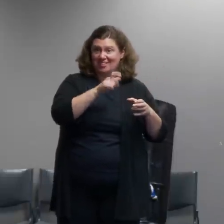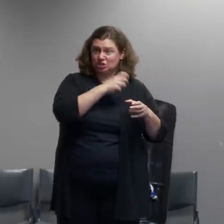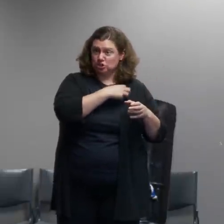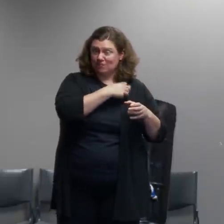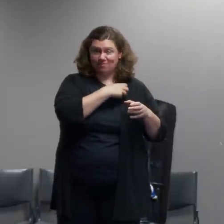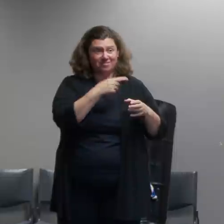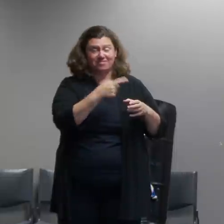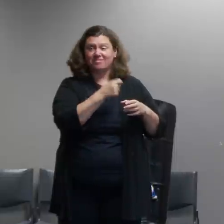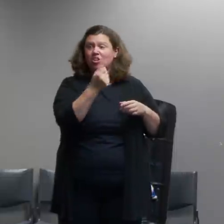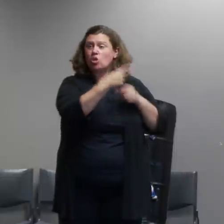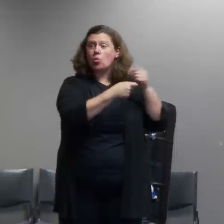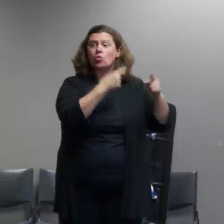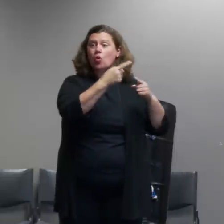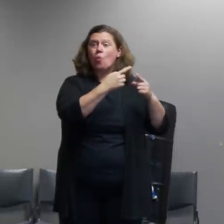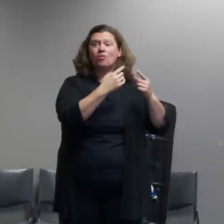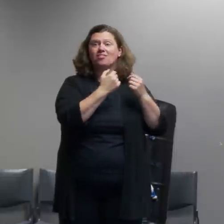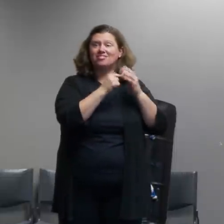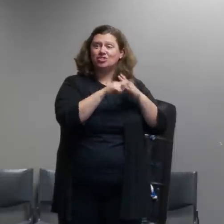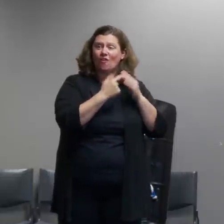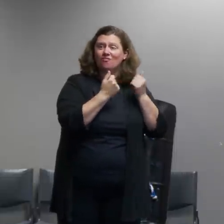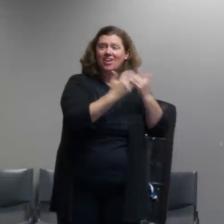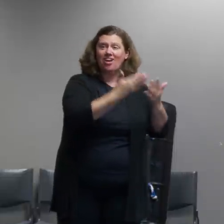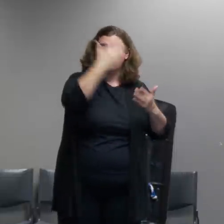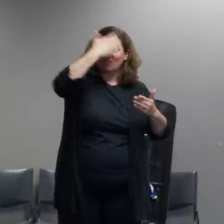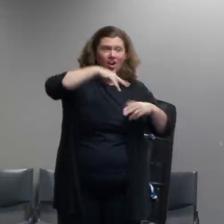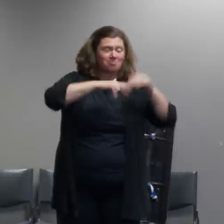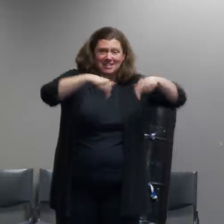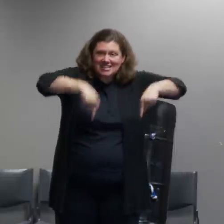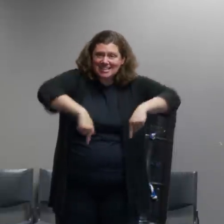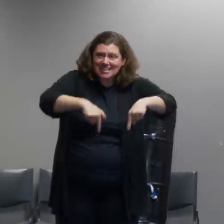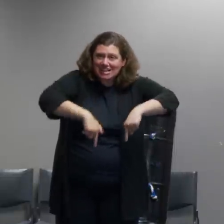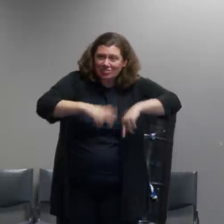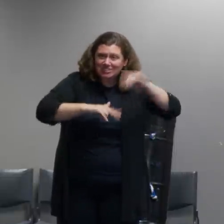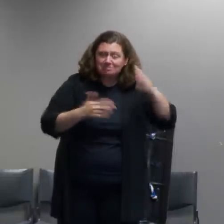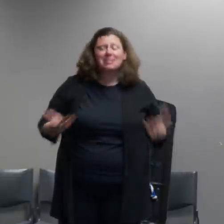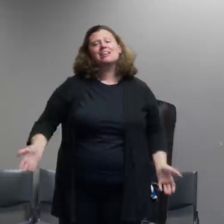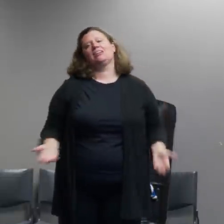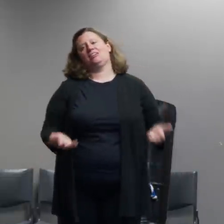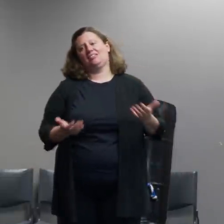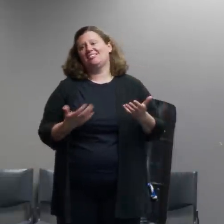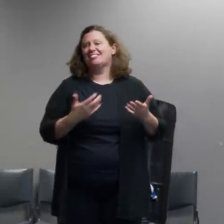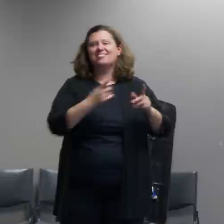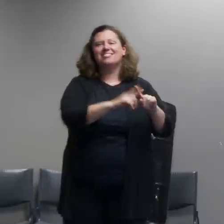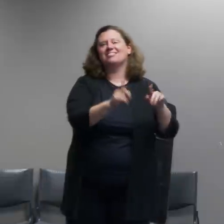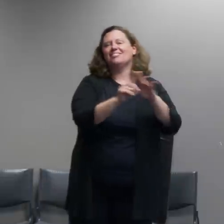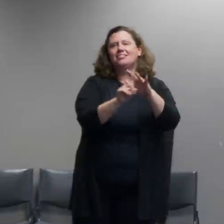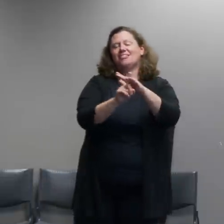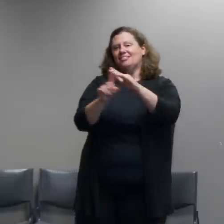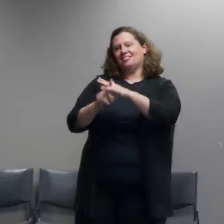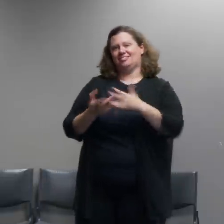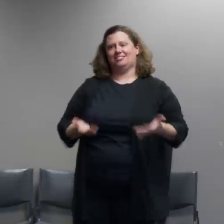on the front of this building to the point where it would have been irresponsible of us as